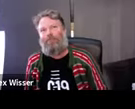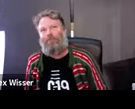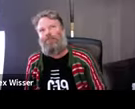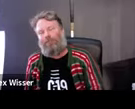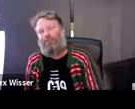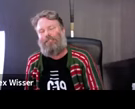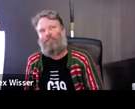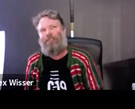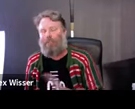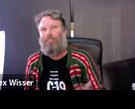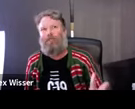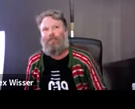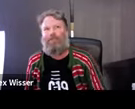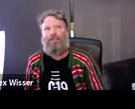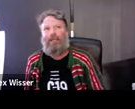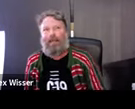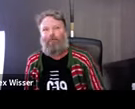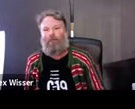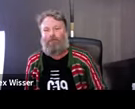festival, especially because it was - you know, it was traumatic, it was